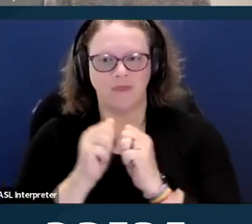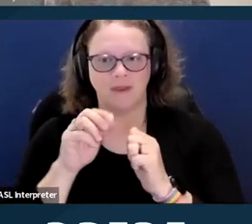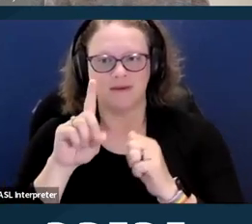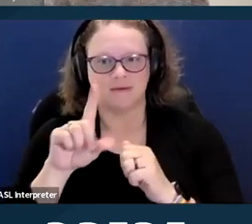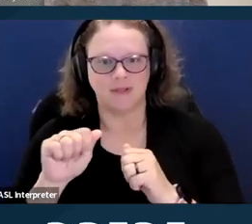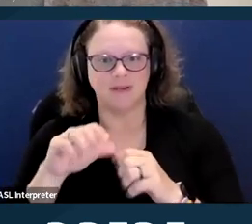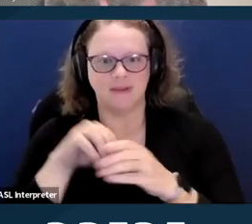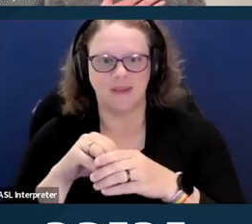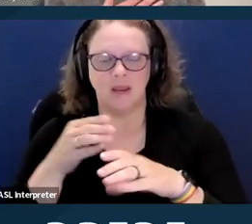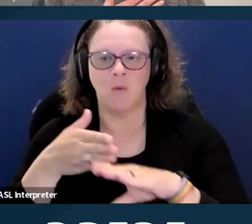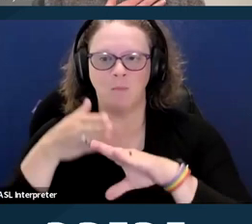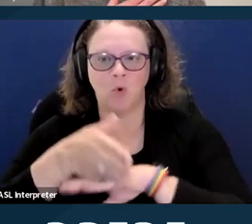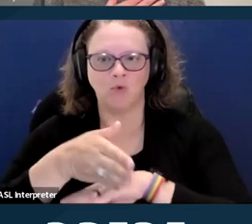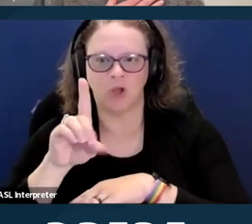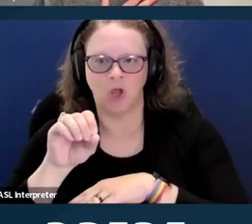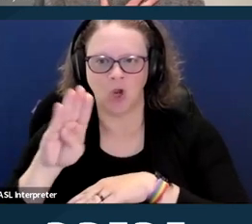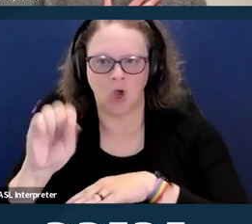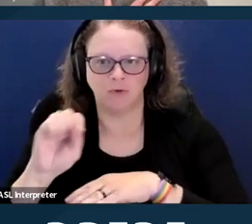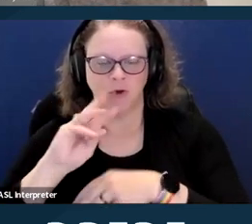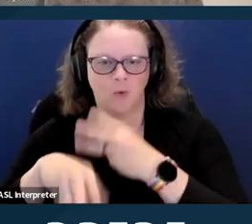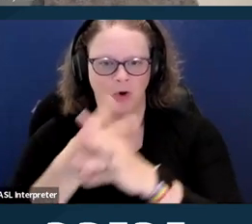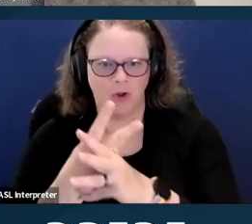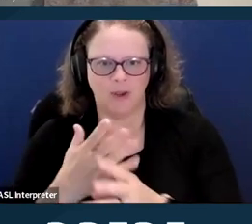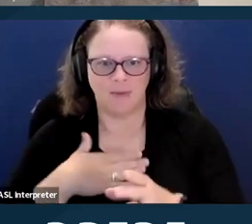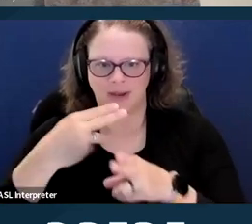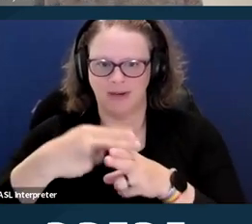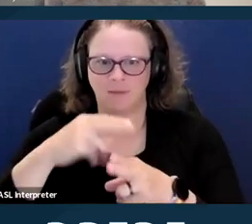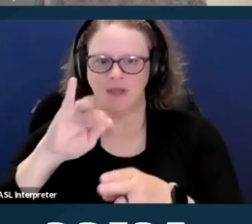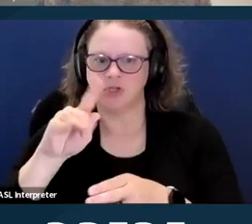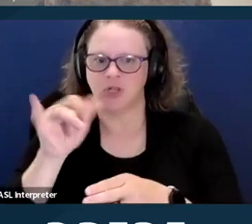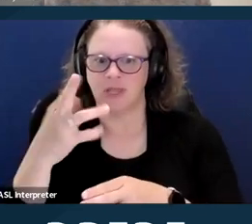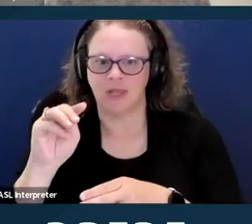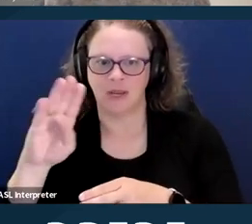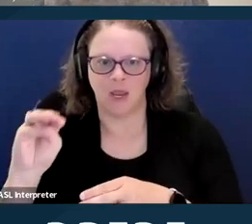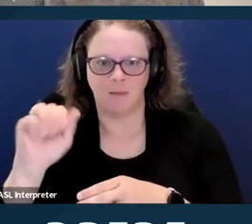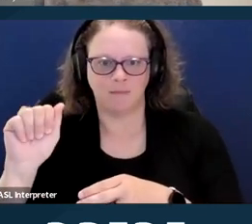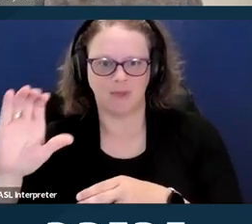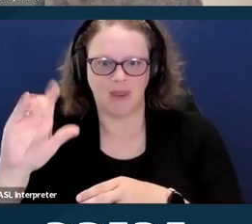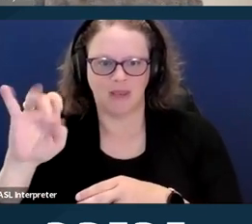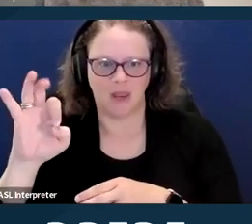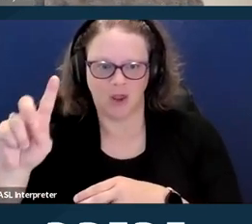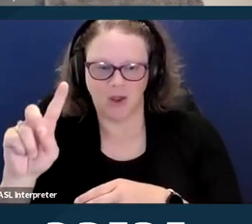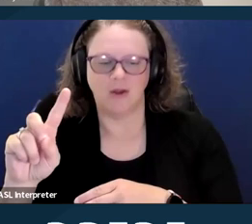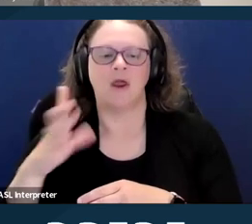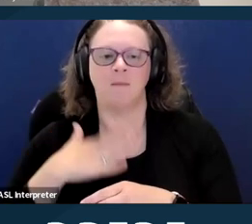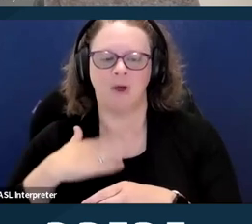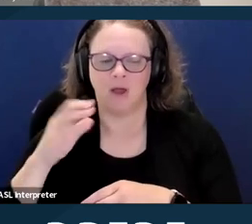My name, again, is Jillian MacLeod. My pronouns are she/her. I am the Reproductive Justice Legal Fellow